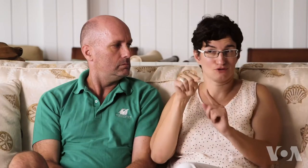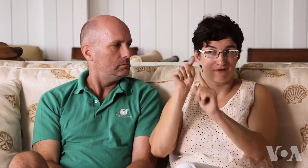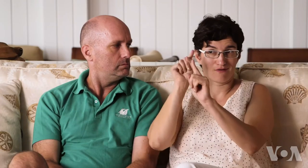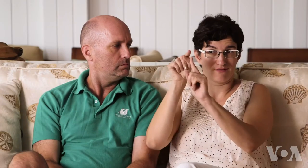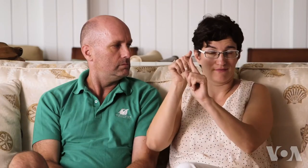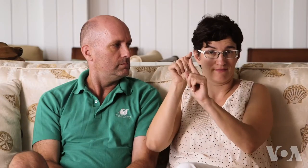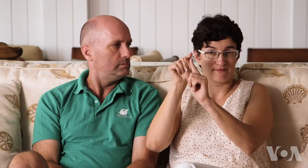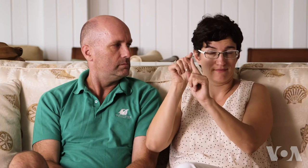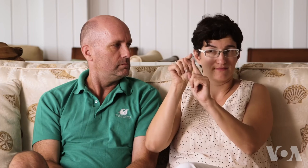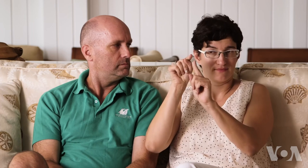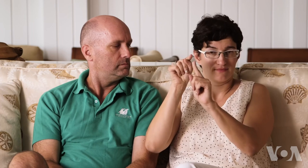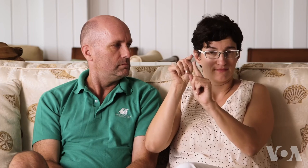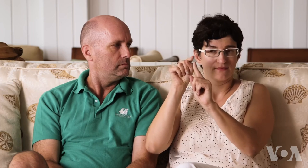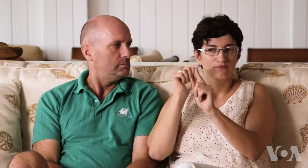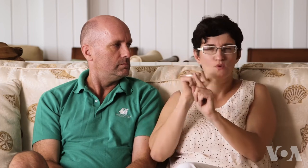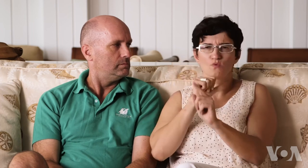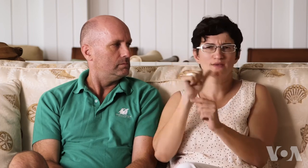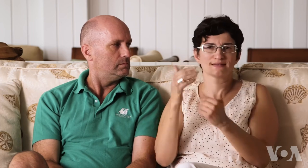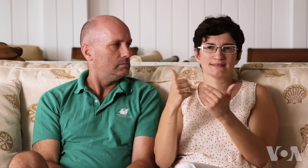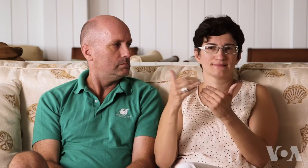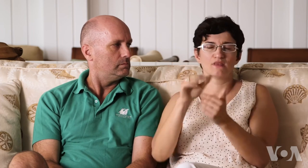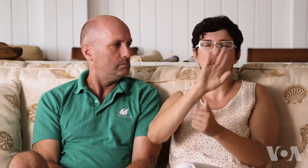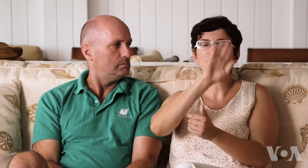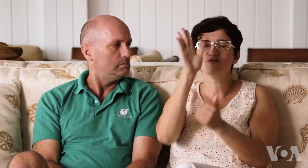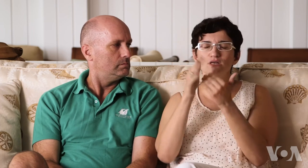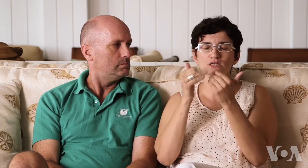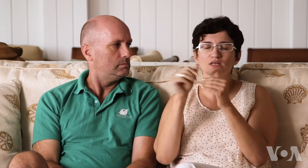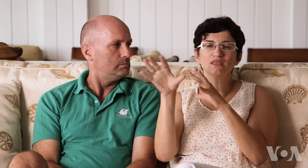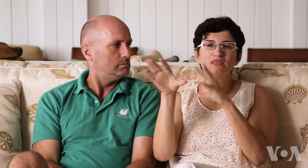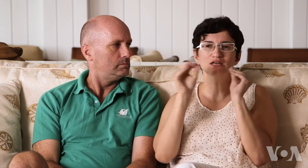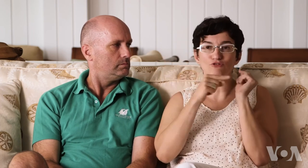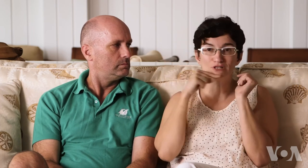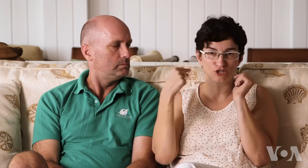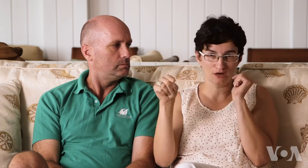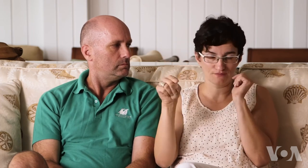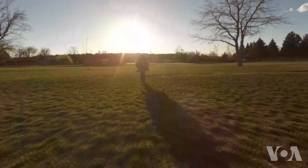When we left Russia, it wasn’t easy,